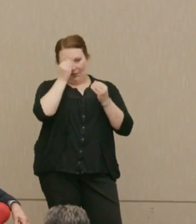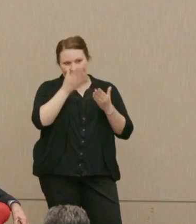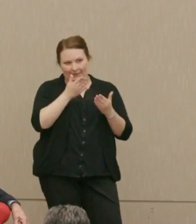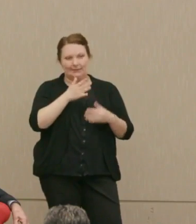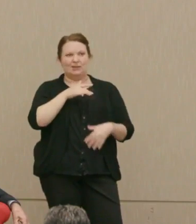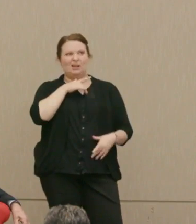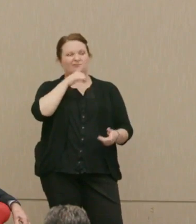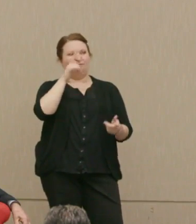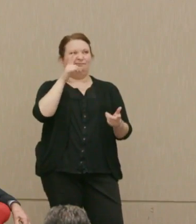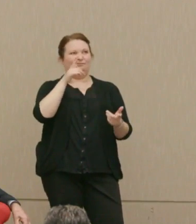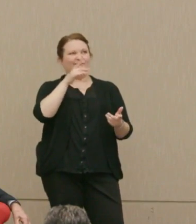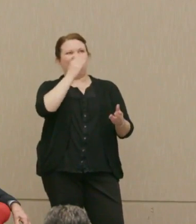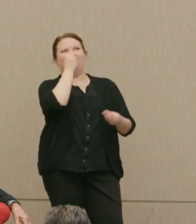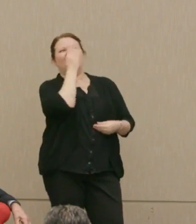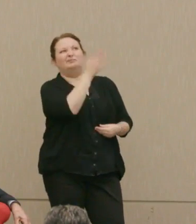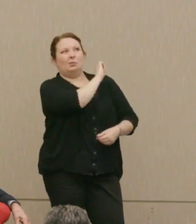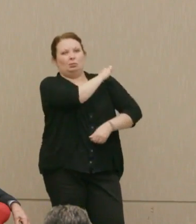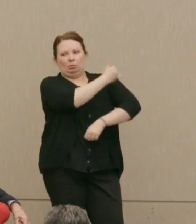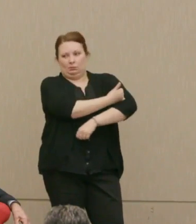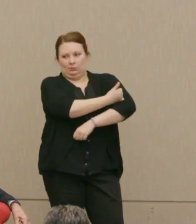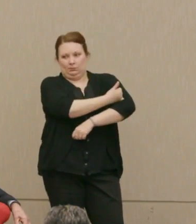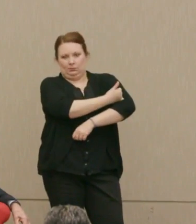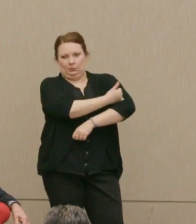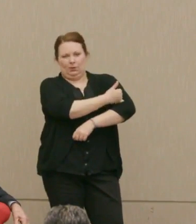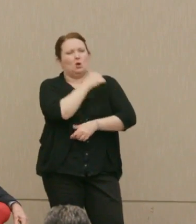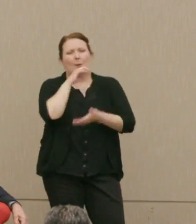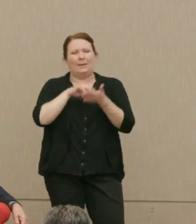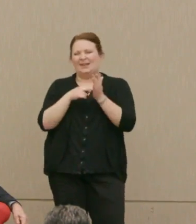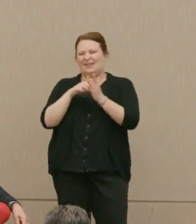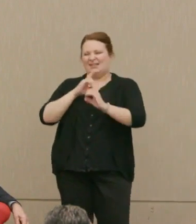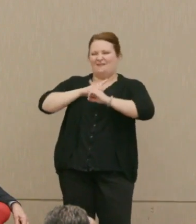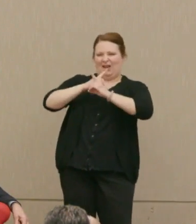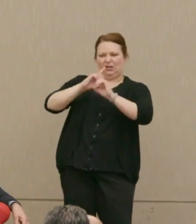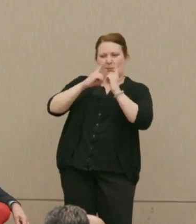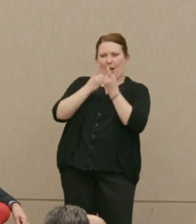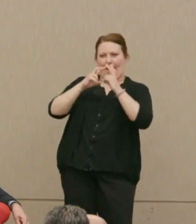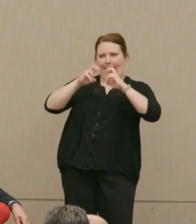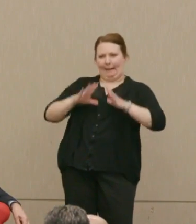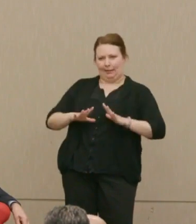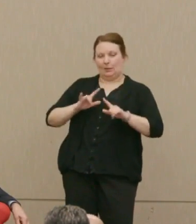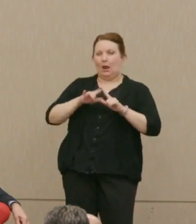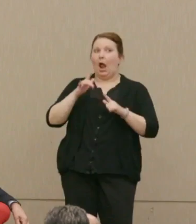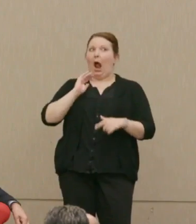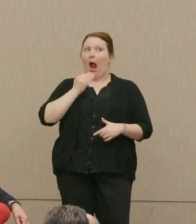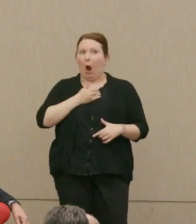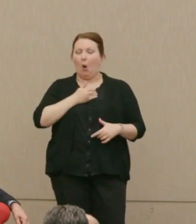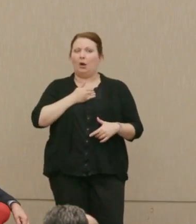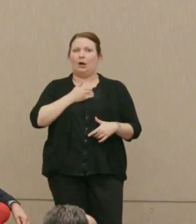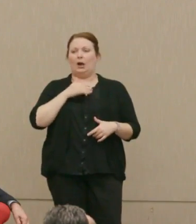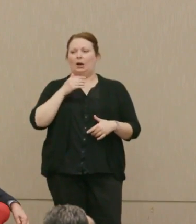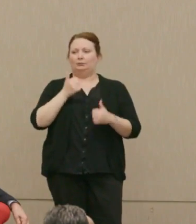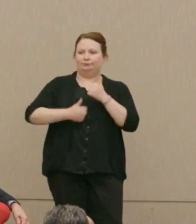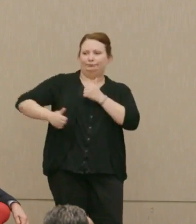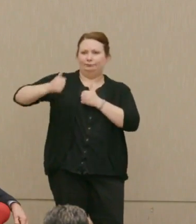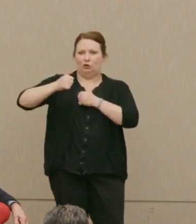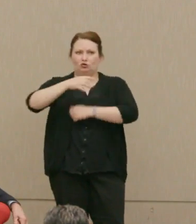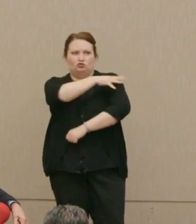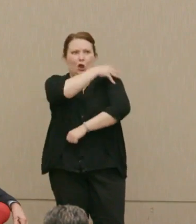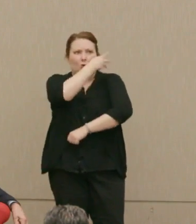and insubordination. Not be defense department analysts, but by our admirals and four star generals.